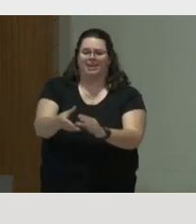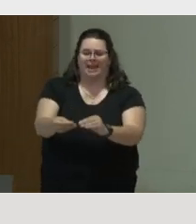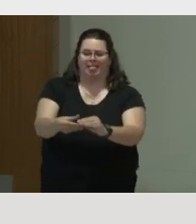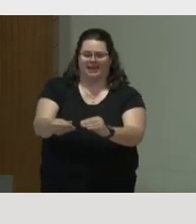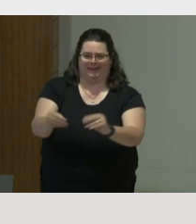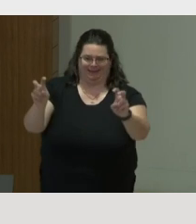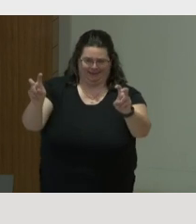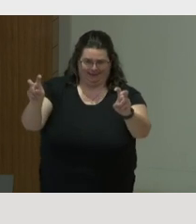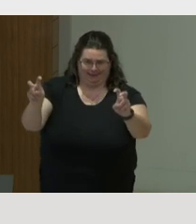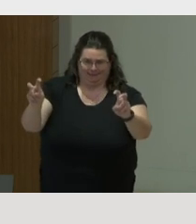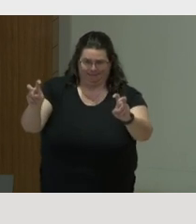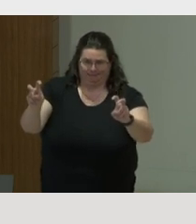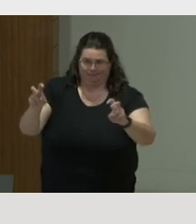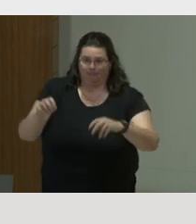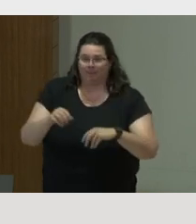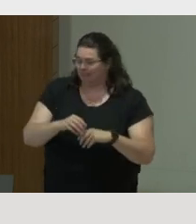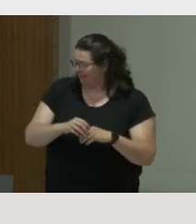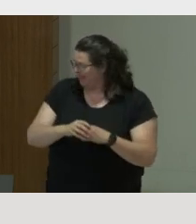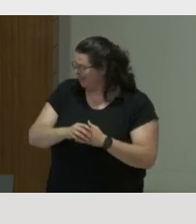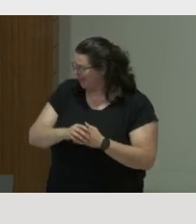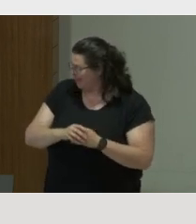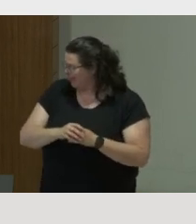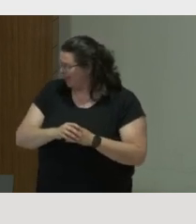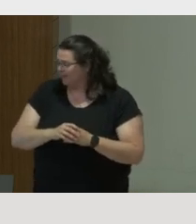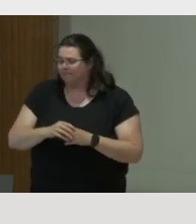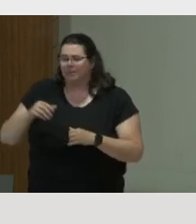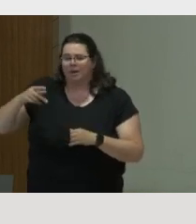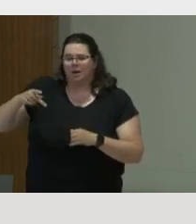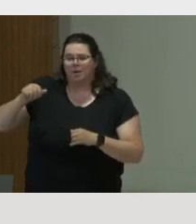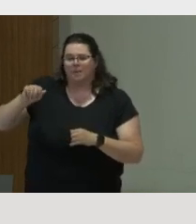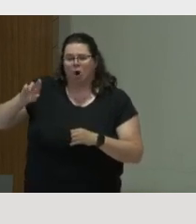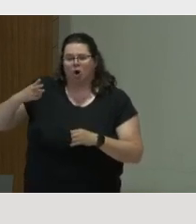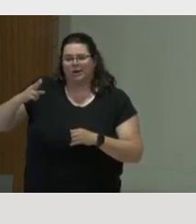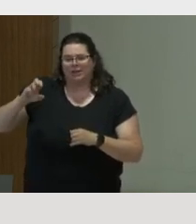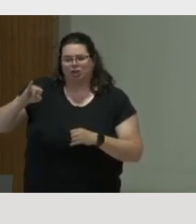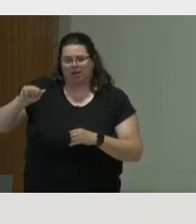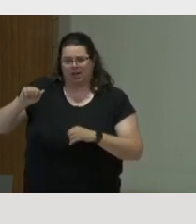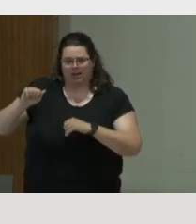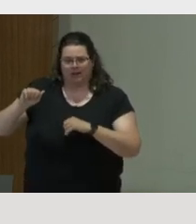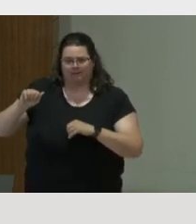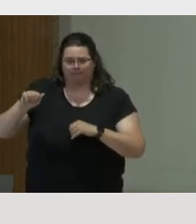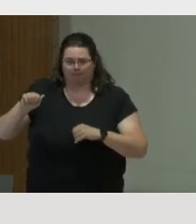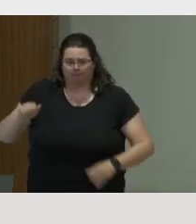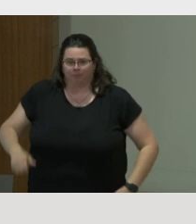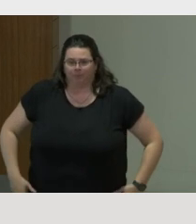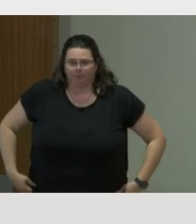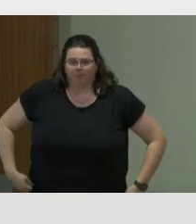the purpose and articulation of parrhesia, that is to reveal the complete truth, so the complete truth without any rhetorical